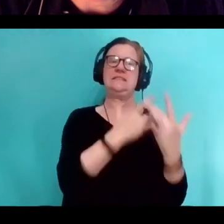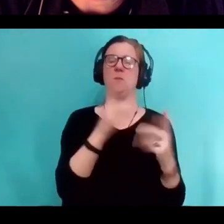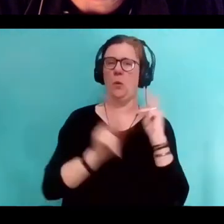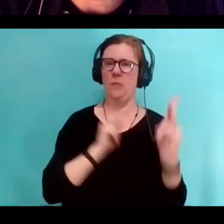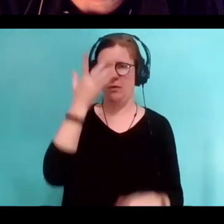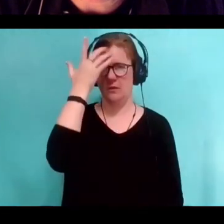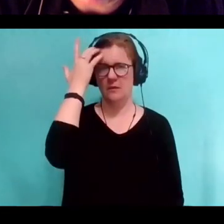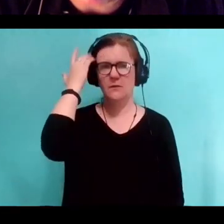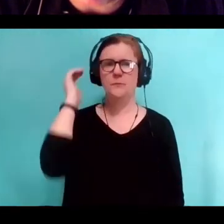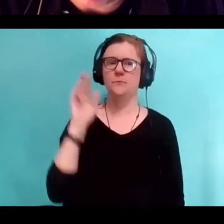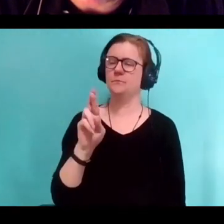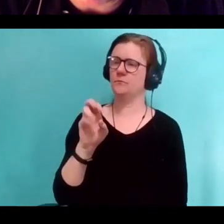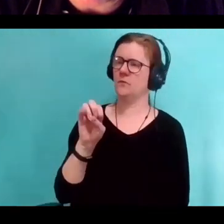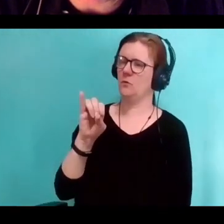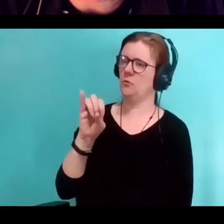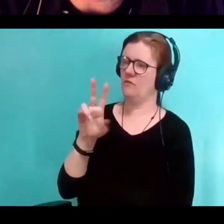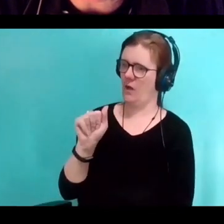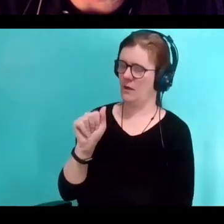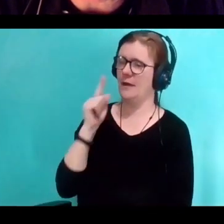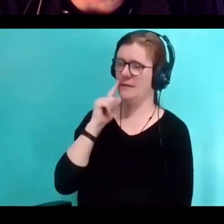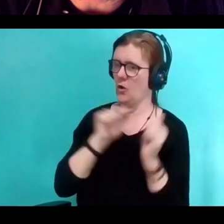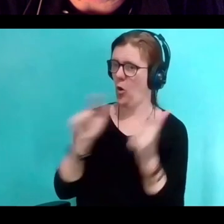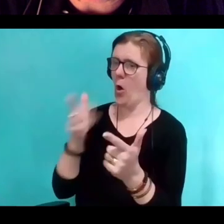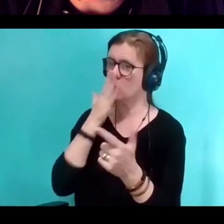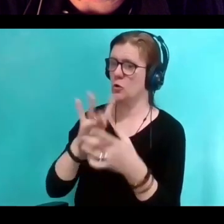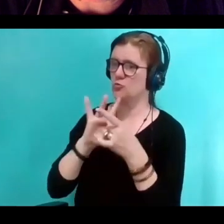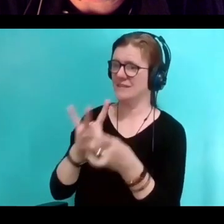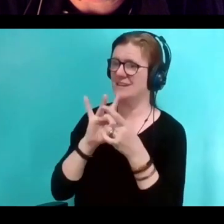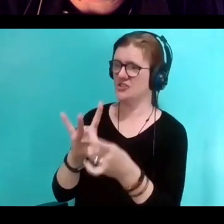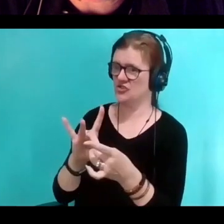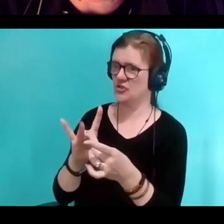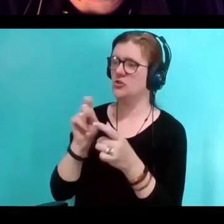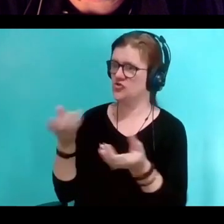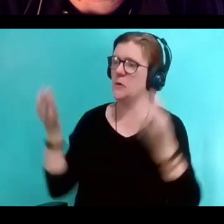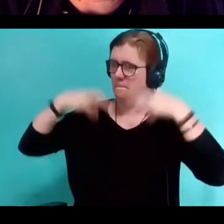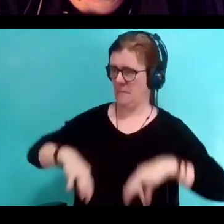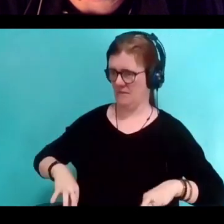Well, I think every good relationships should do that, make us new.